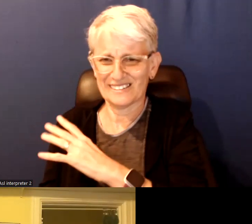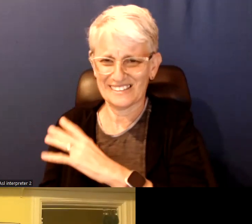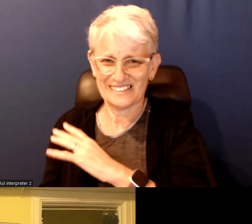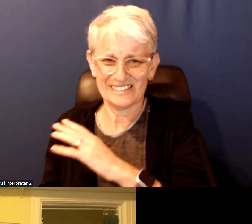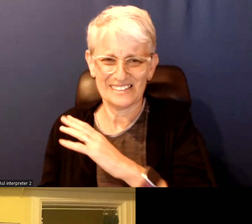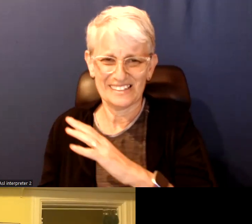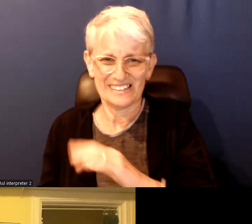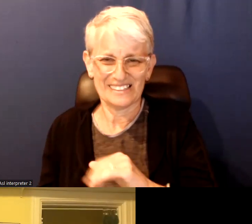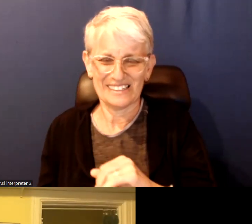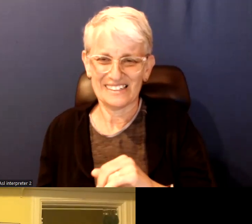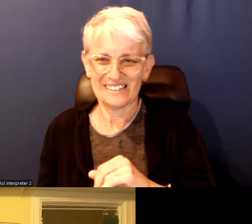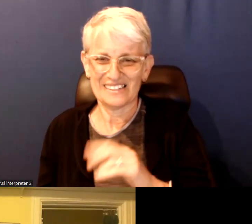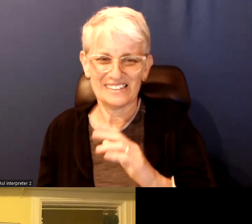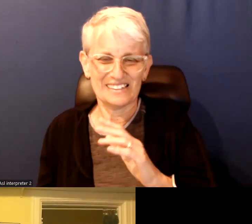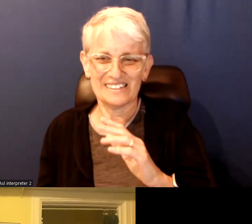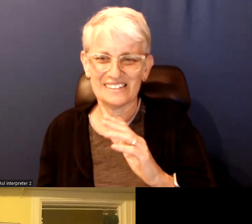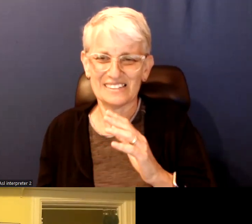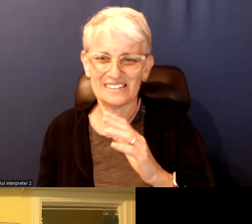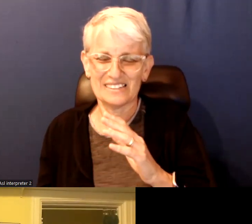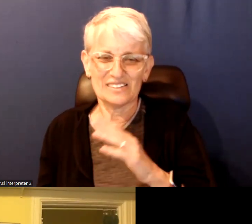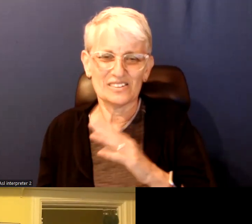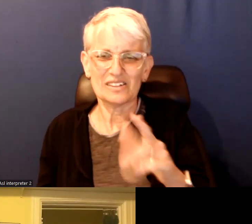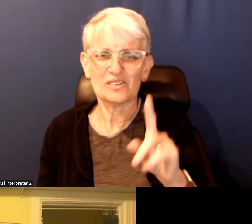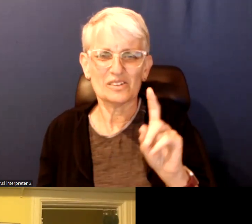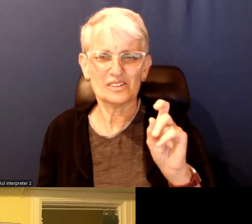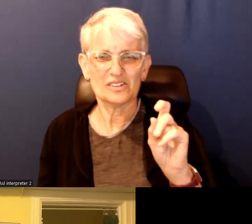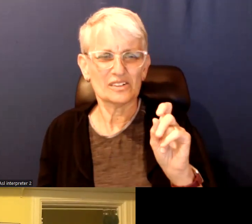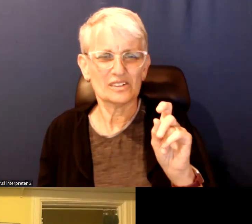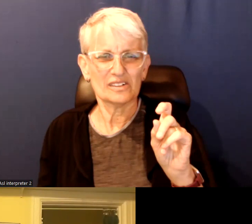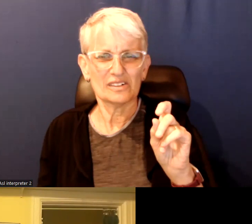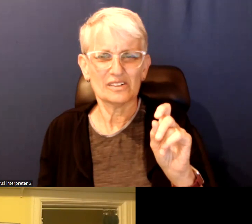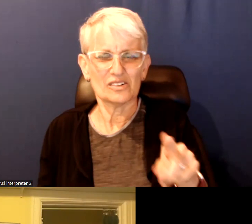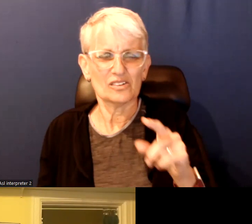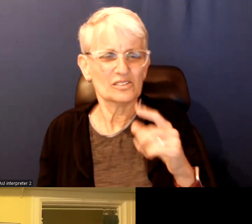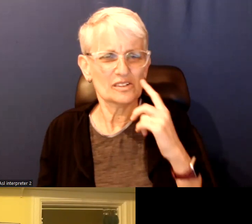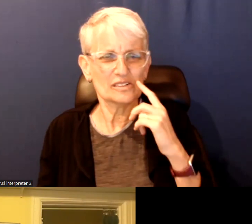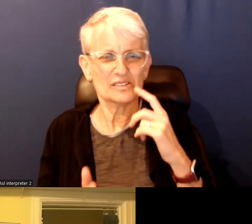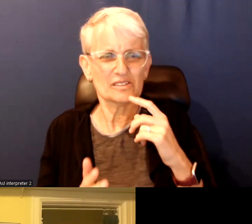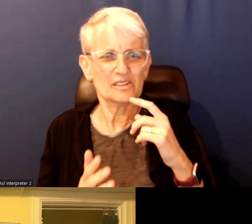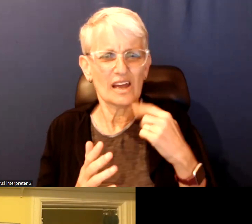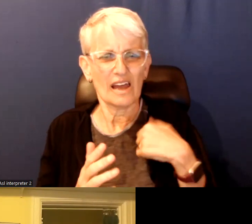Can I ask you little bit about whether you noticed much conversation about immigrants